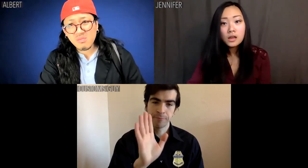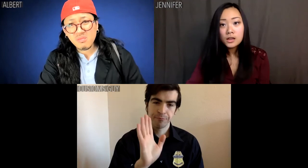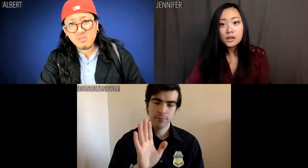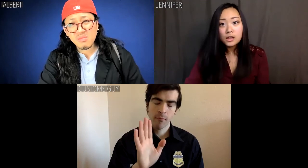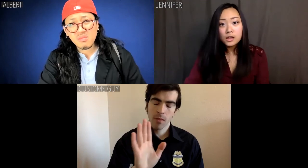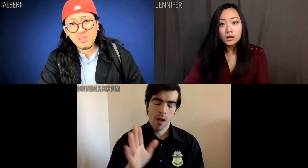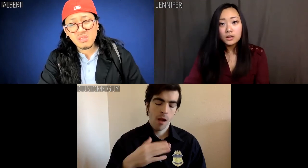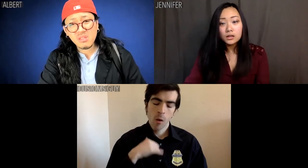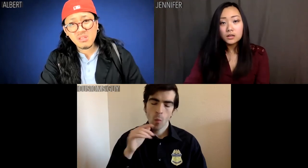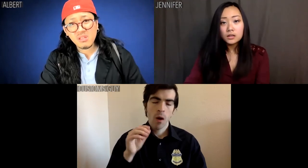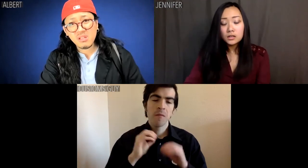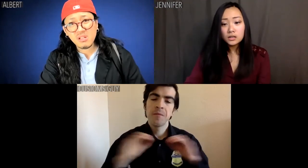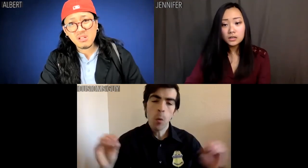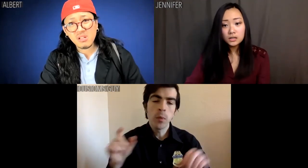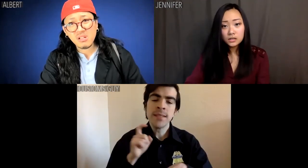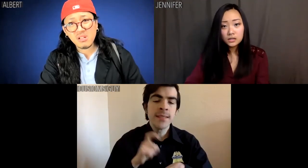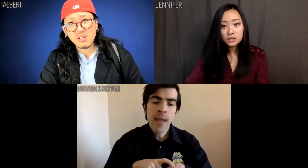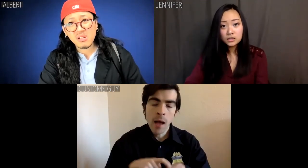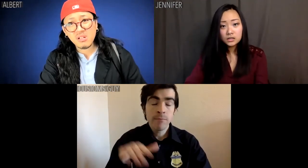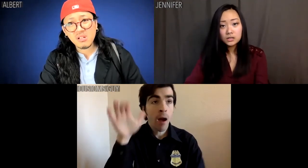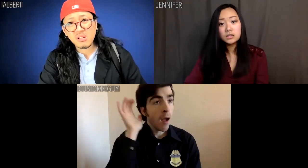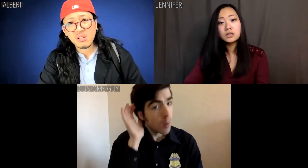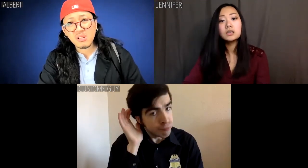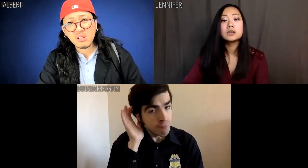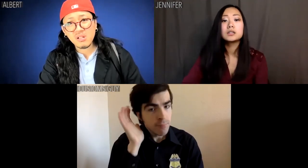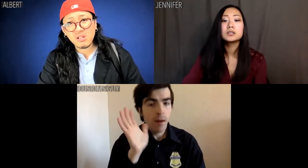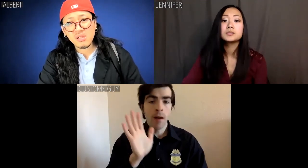Customs guy: I don't have time for that.